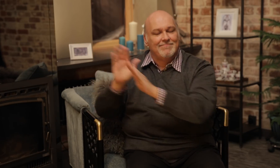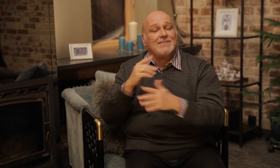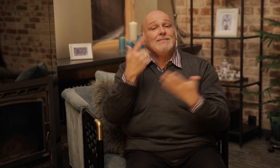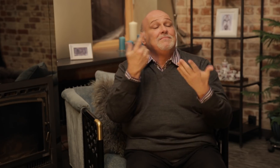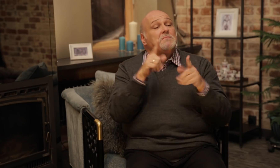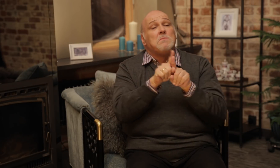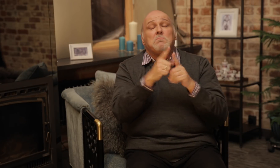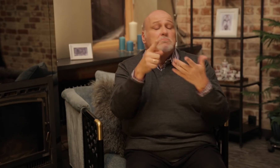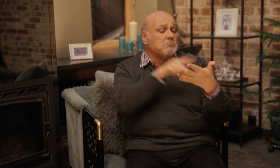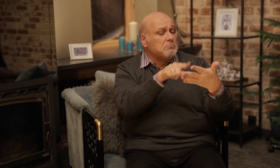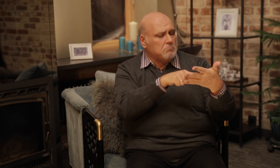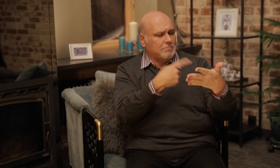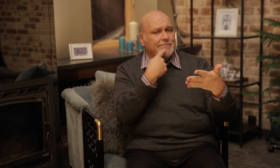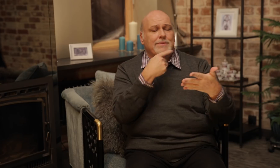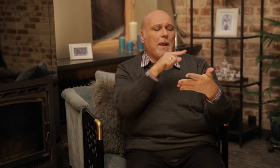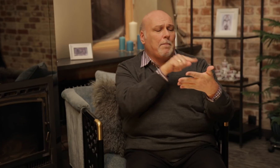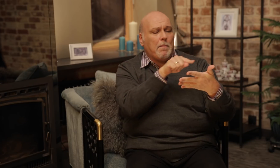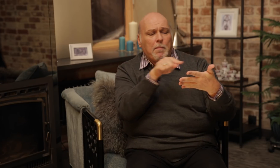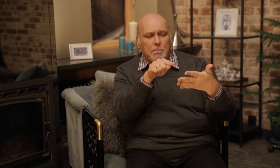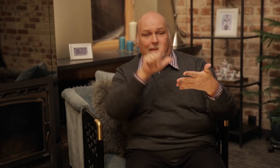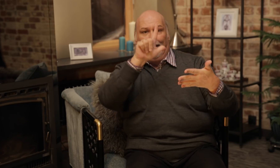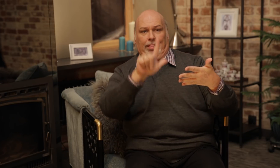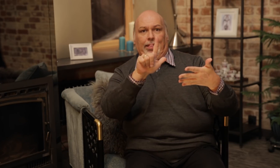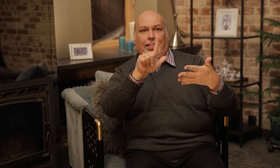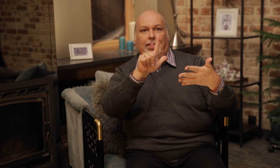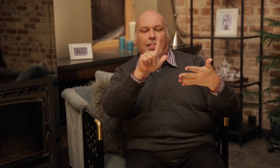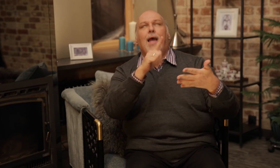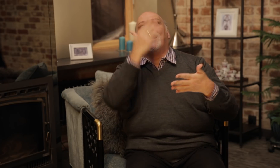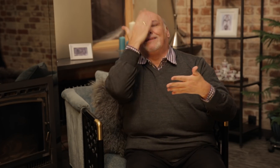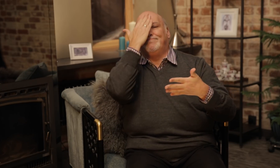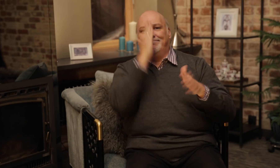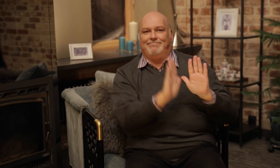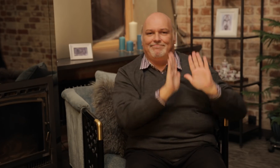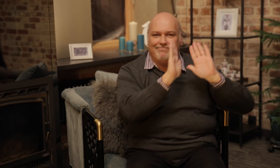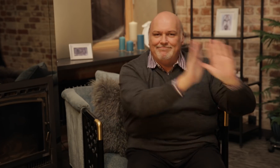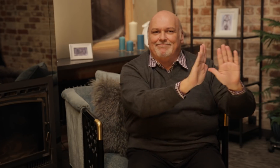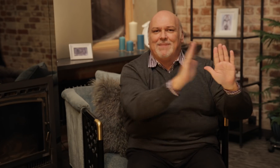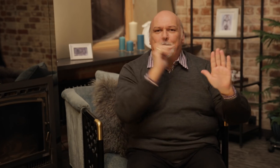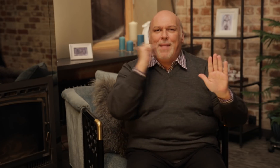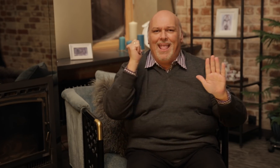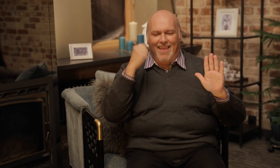Similarly, if it's an "L", then it's male.